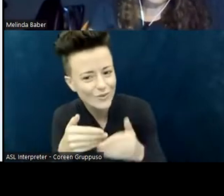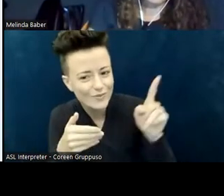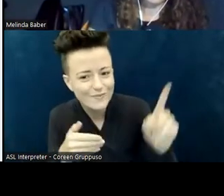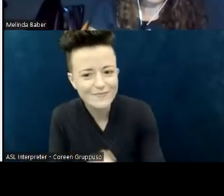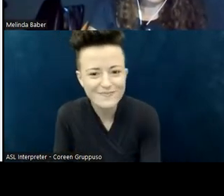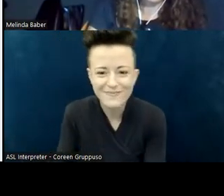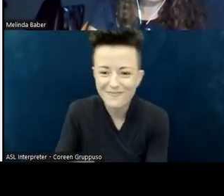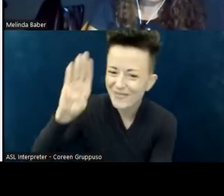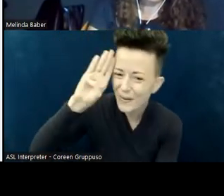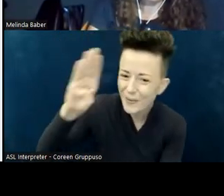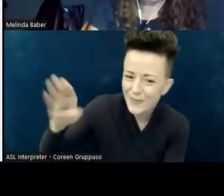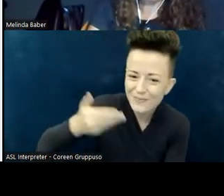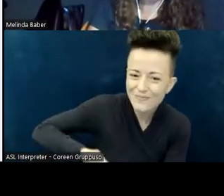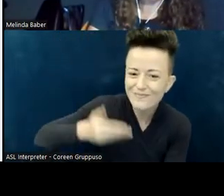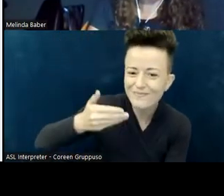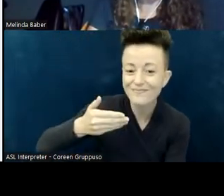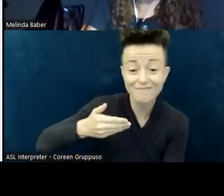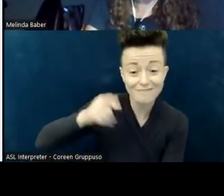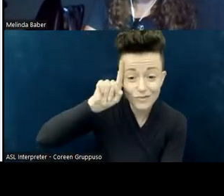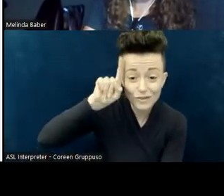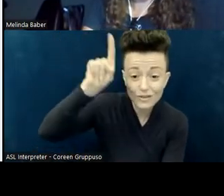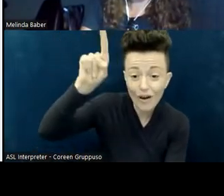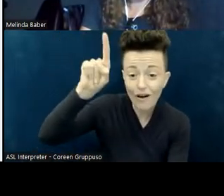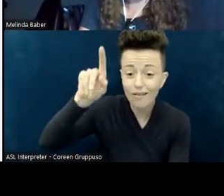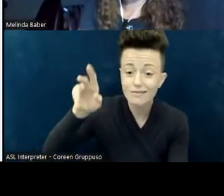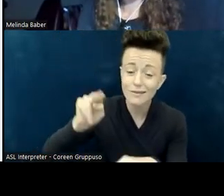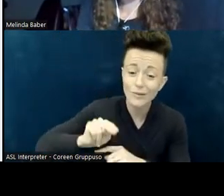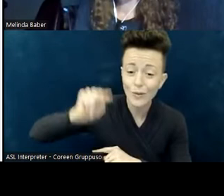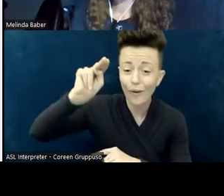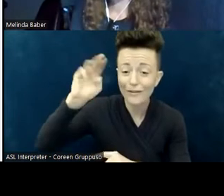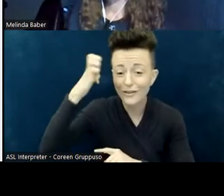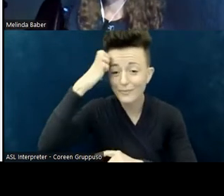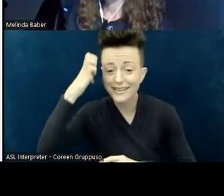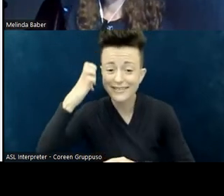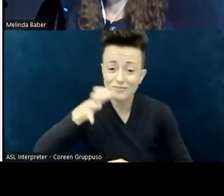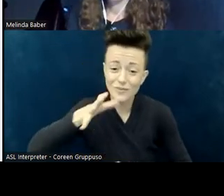Hi. I'm a tall, northern European woman in my late 60s with shoulder-length,